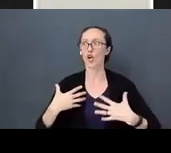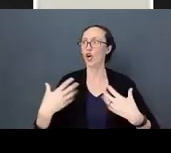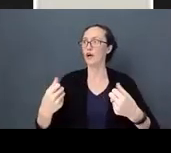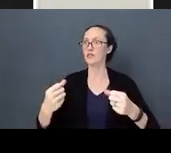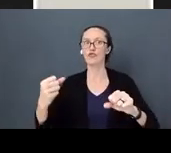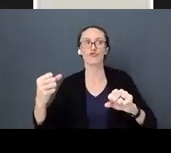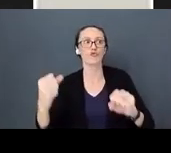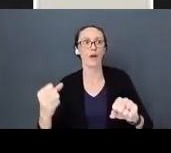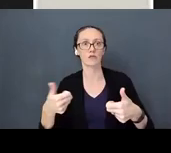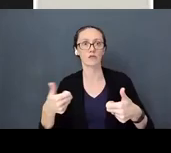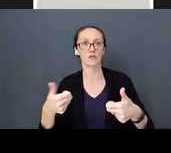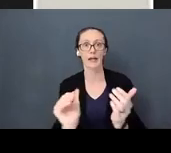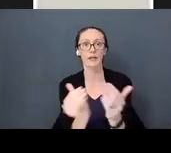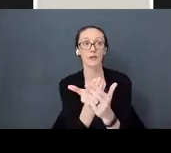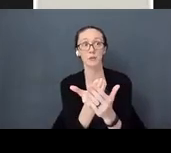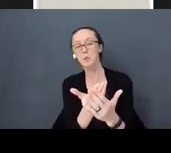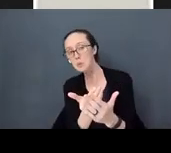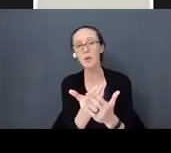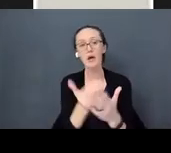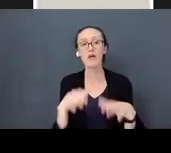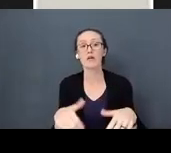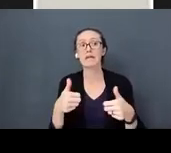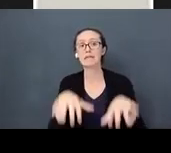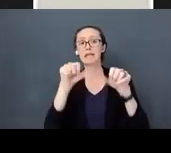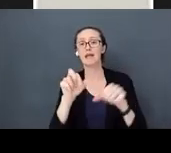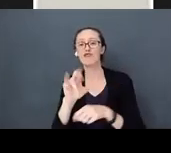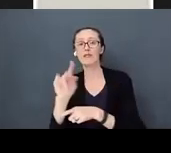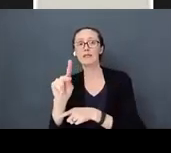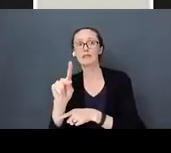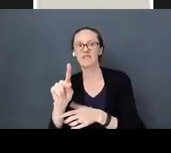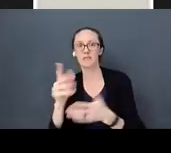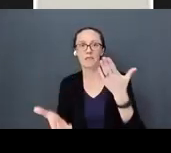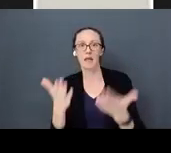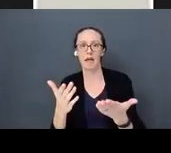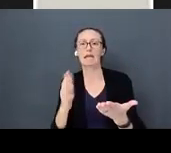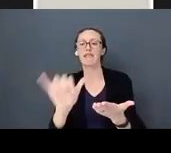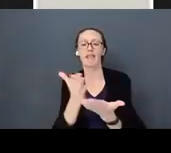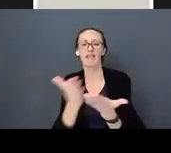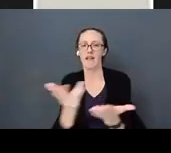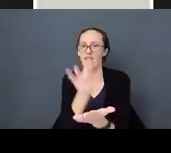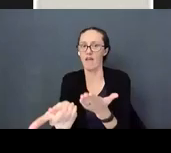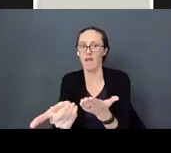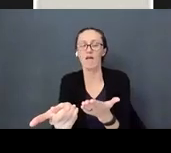to take a risk and then back up and say, “even if I fail at that, I am still worthwhile. And I can